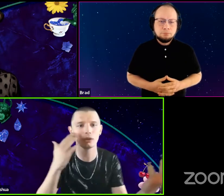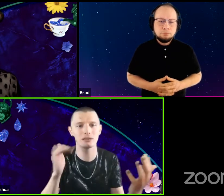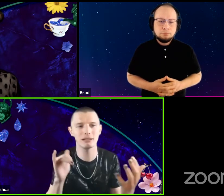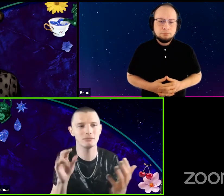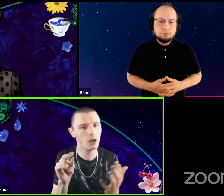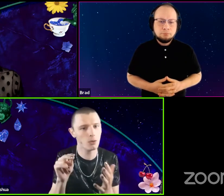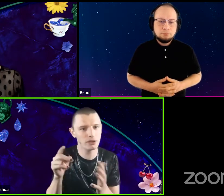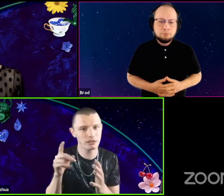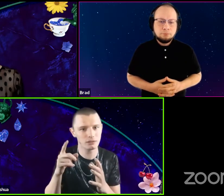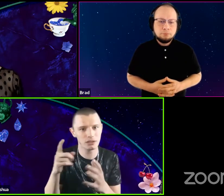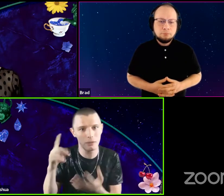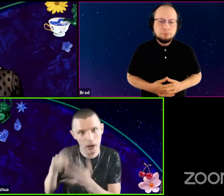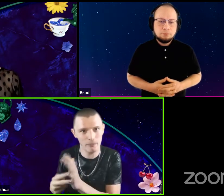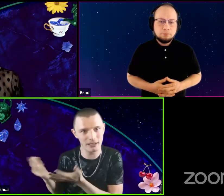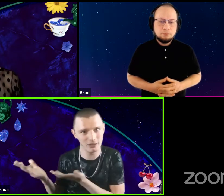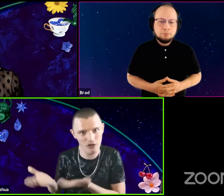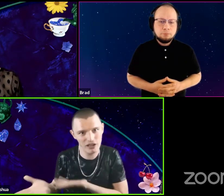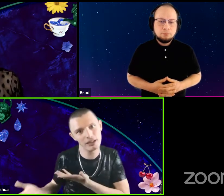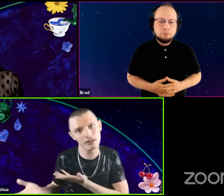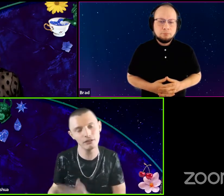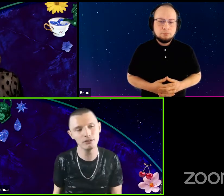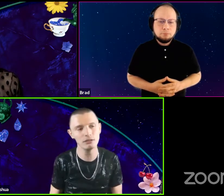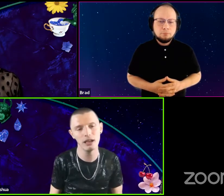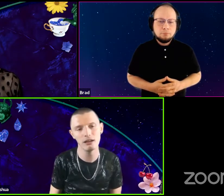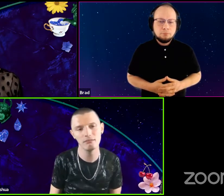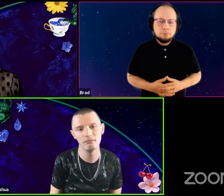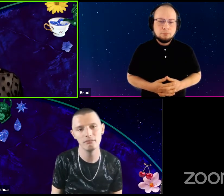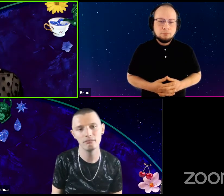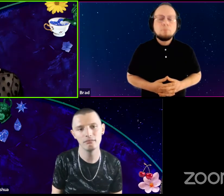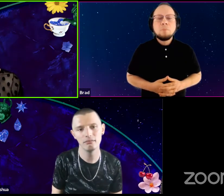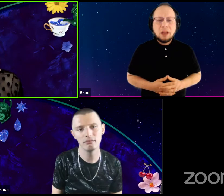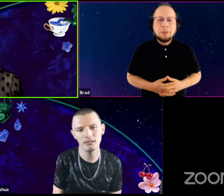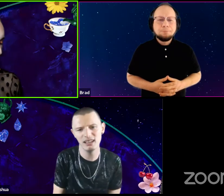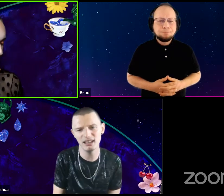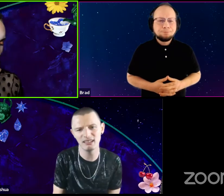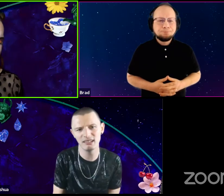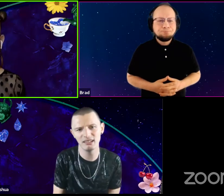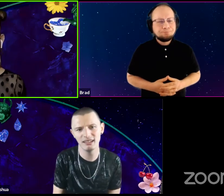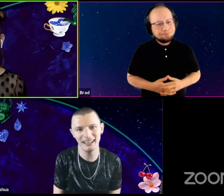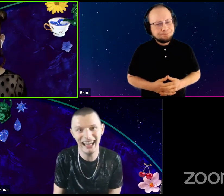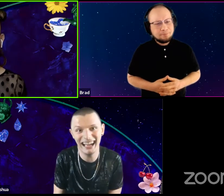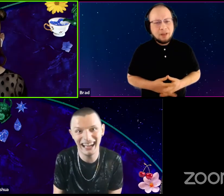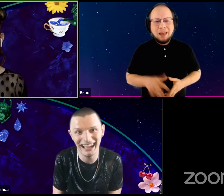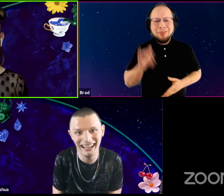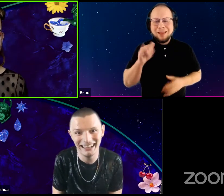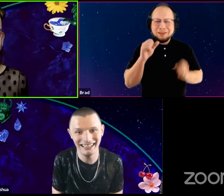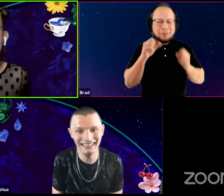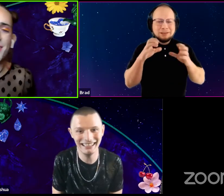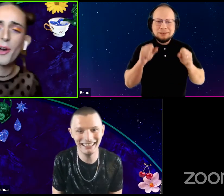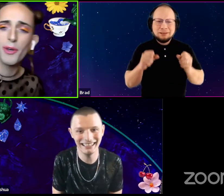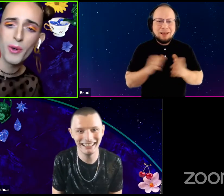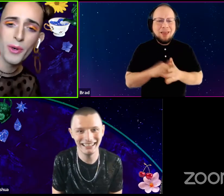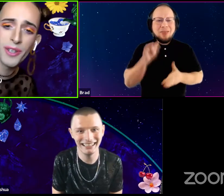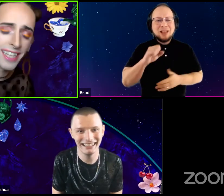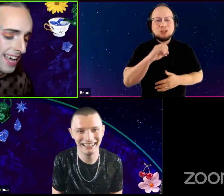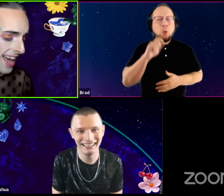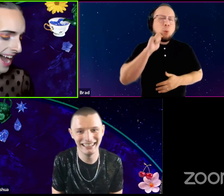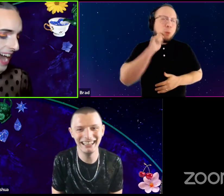You know? It's like, no, this there's a purpose now they're here. Yeah. That's amazing. That's so cool.